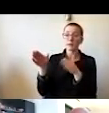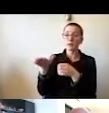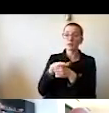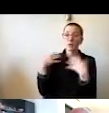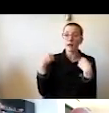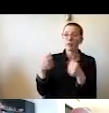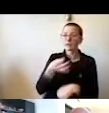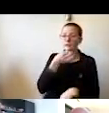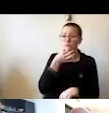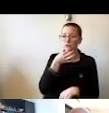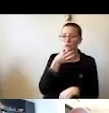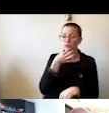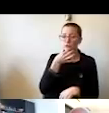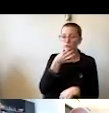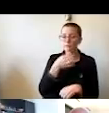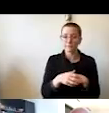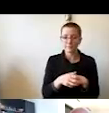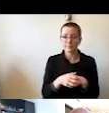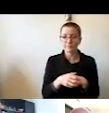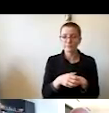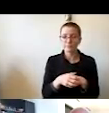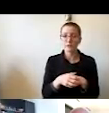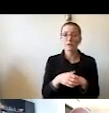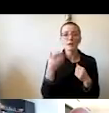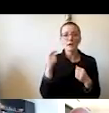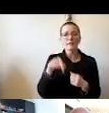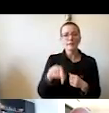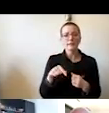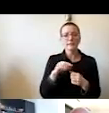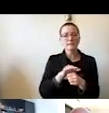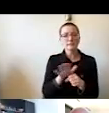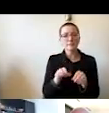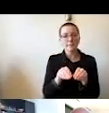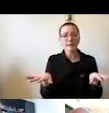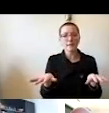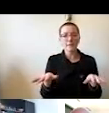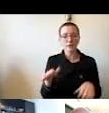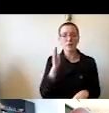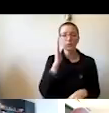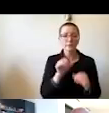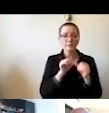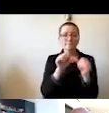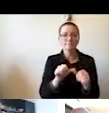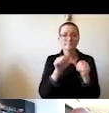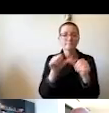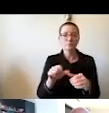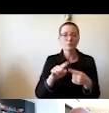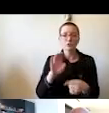of taking those actions. But this pandemic has been and will continue to be extremely costly.